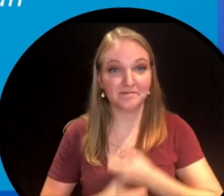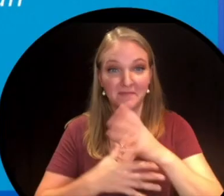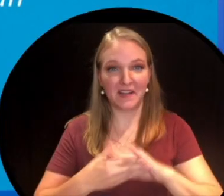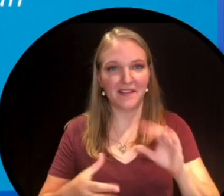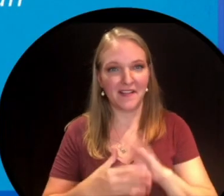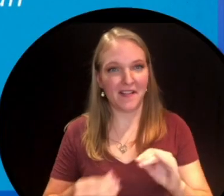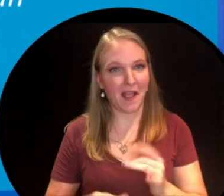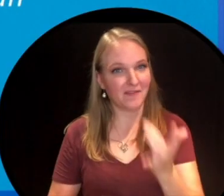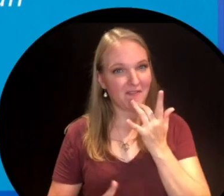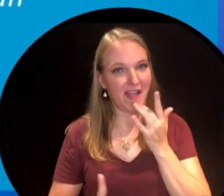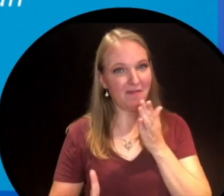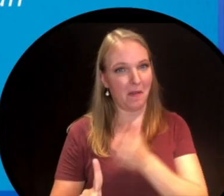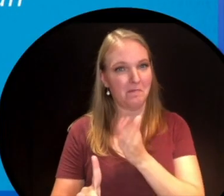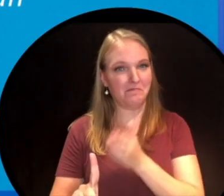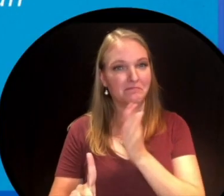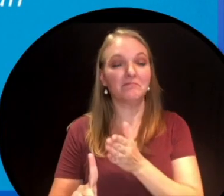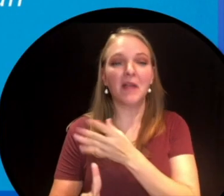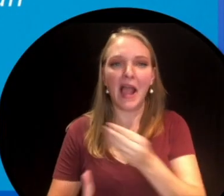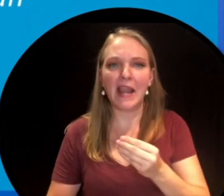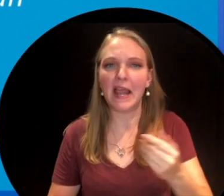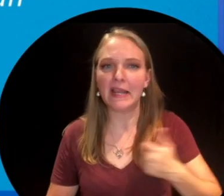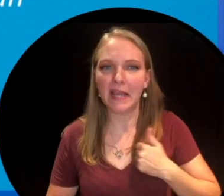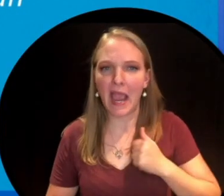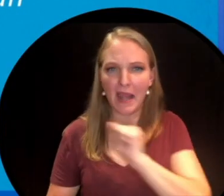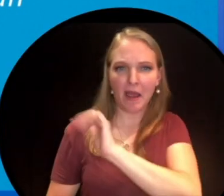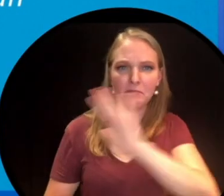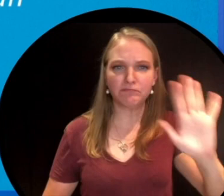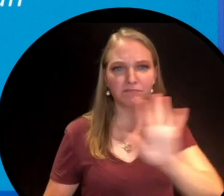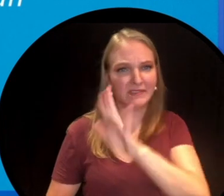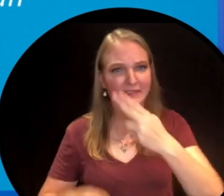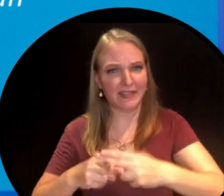A telling tales fan favourite and famous across Canada,